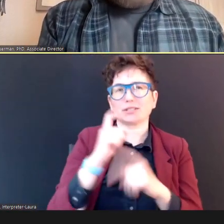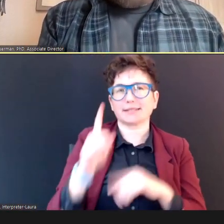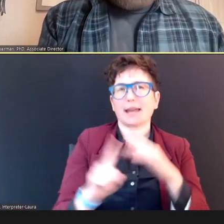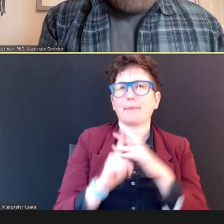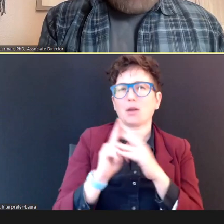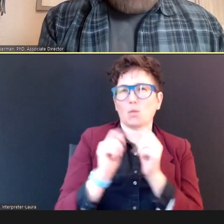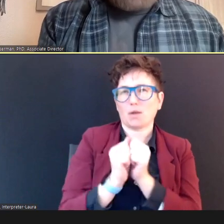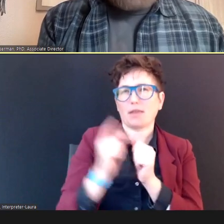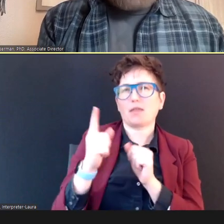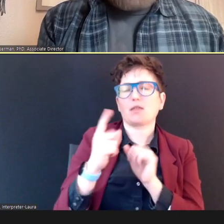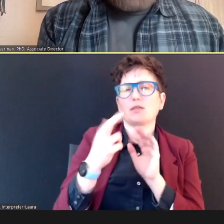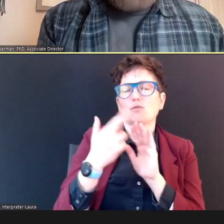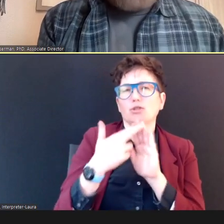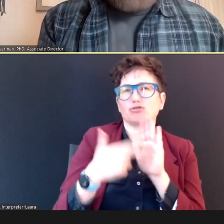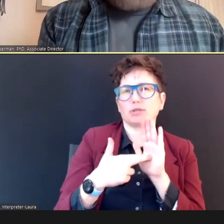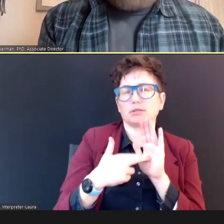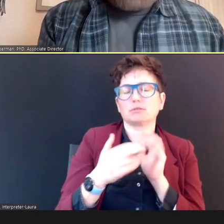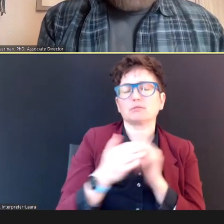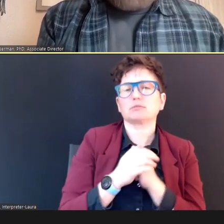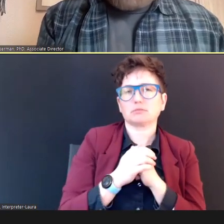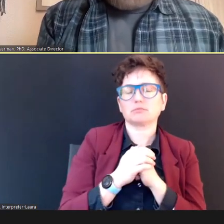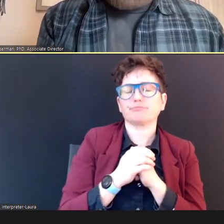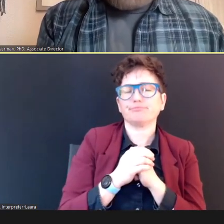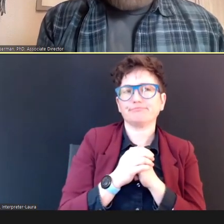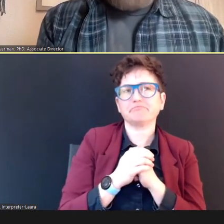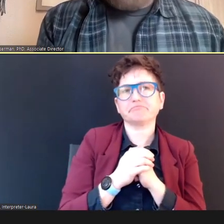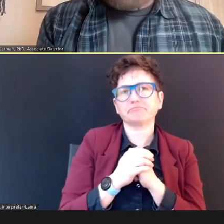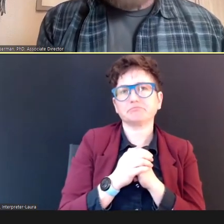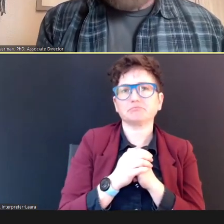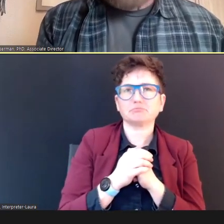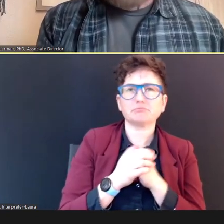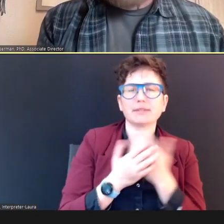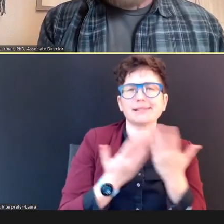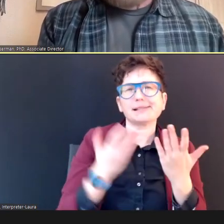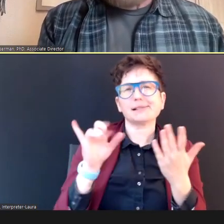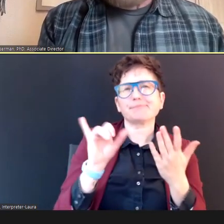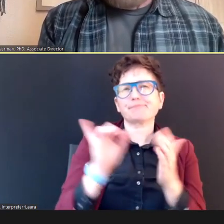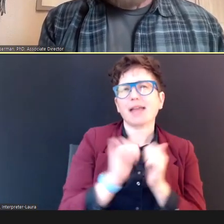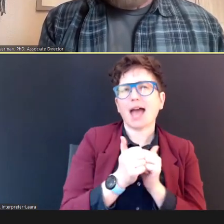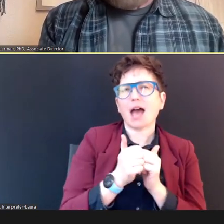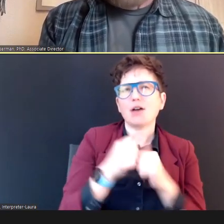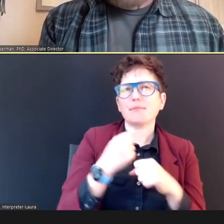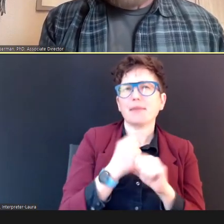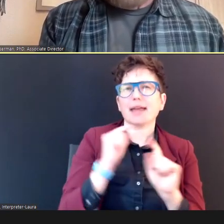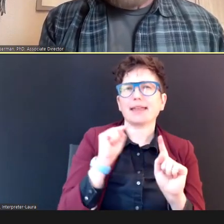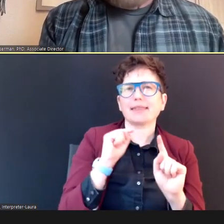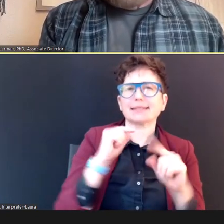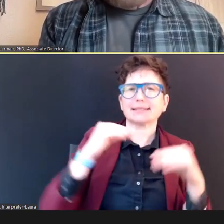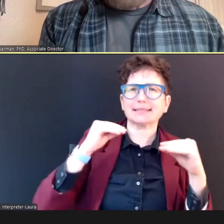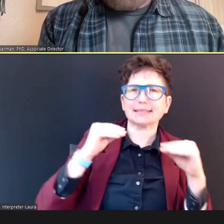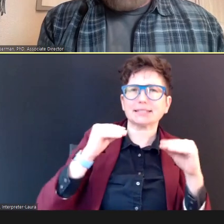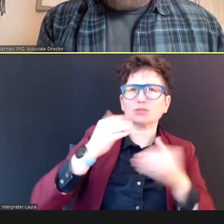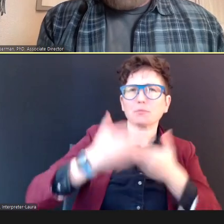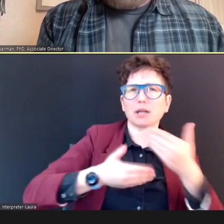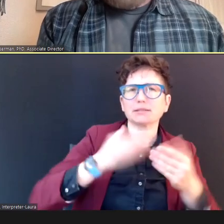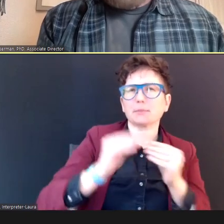registrations. And, about how to make this conditioning process easier, in -- you know, what do you do?